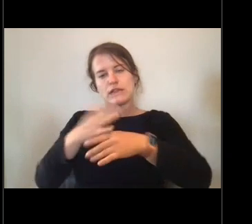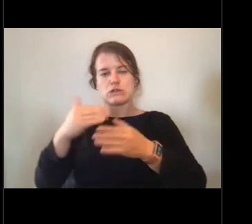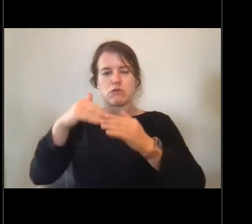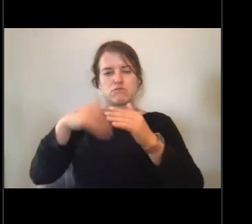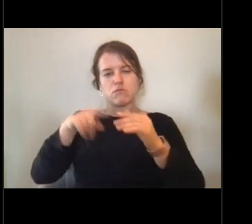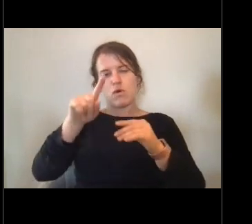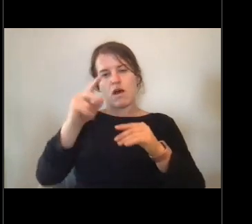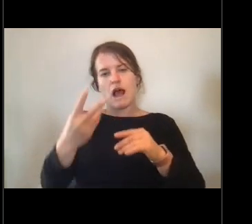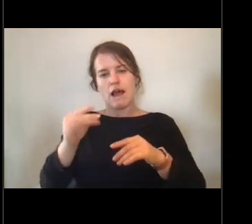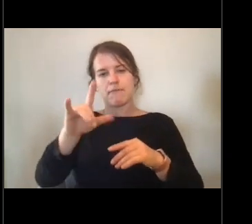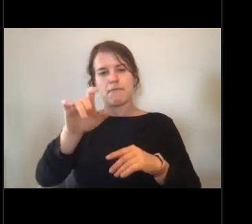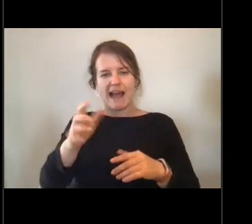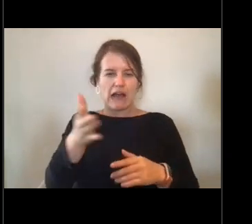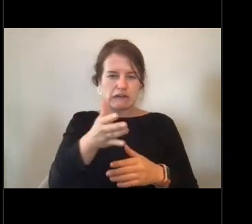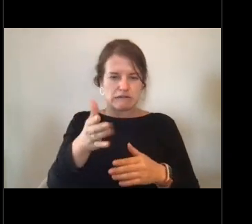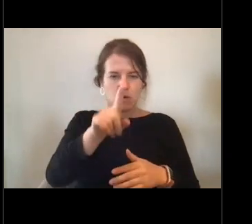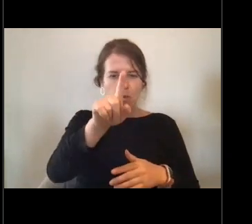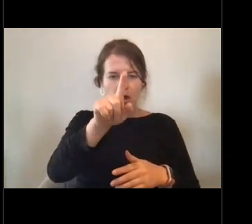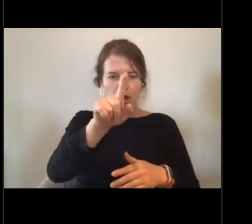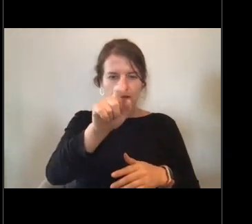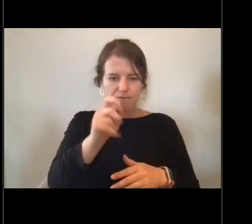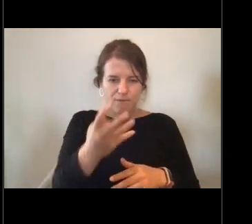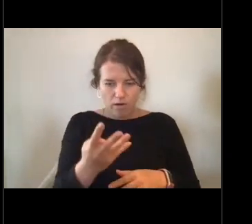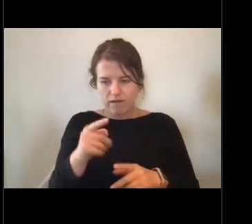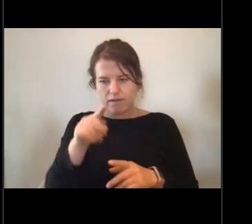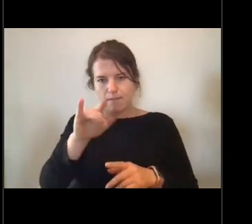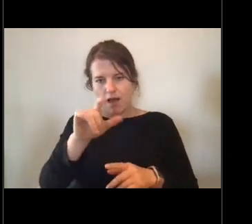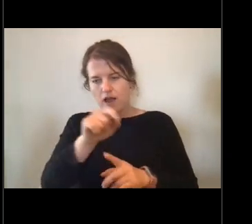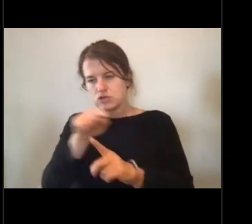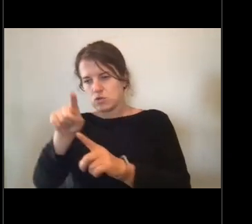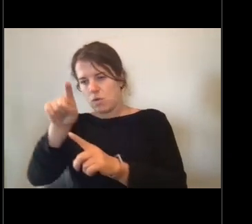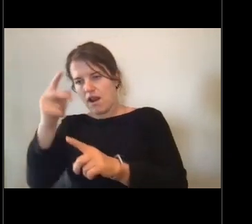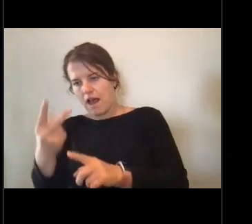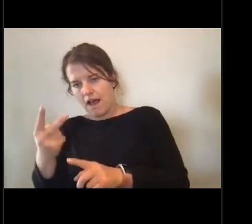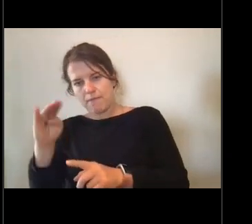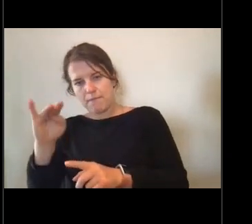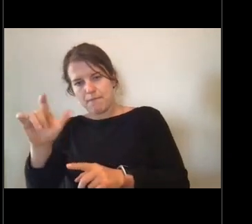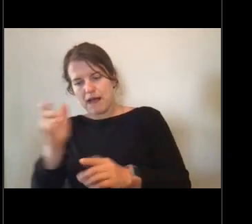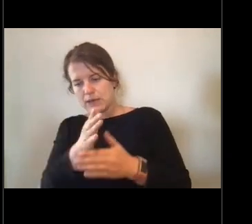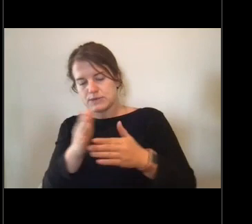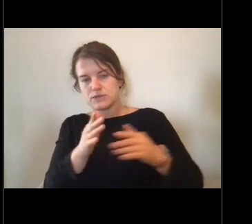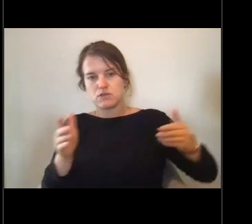So it was probably between a quarter to half a mile but our rescue boat can go pretty quick.